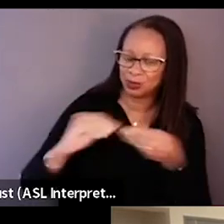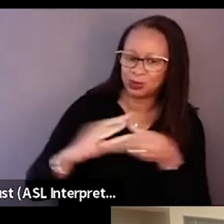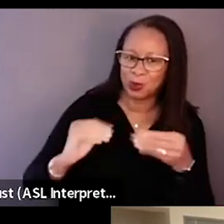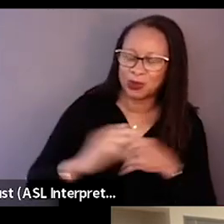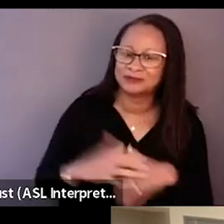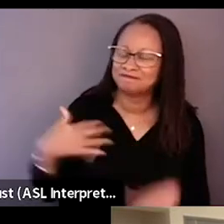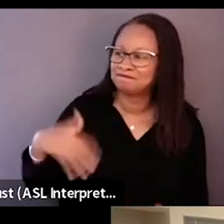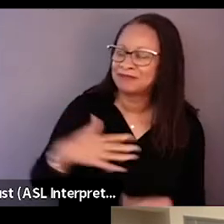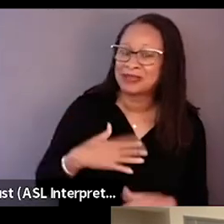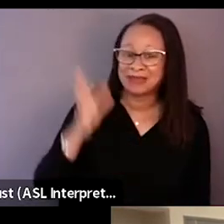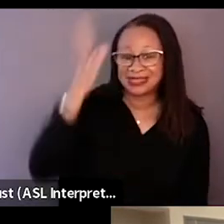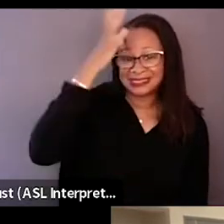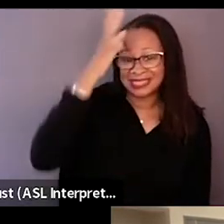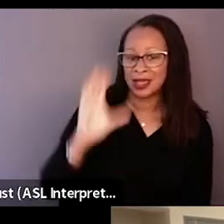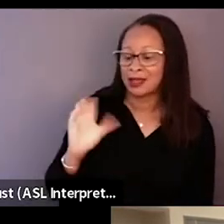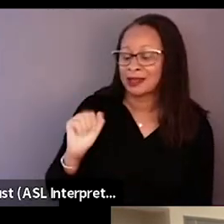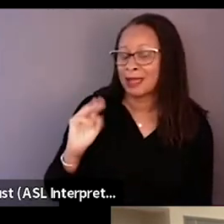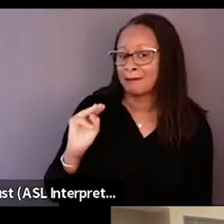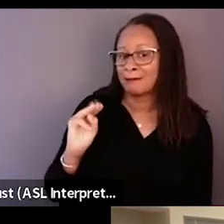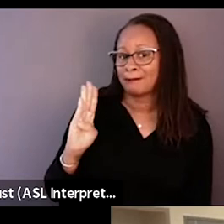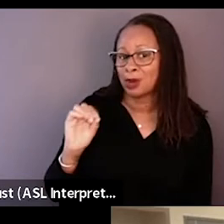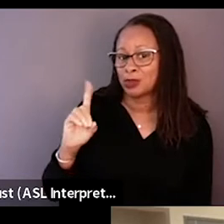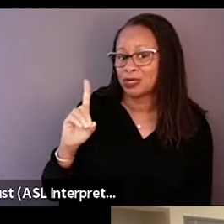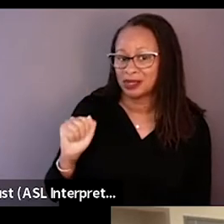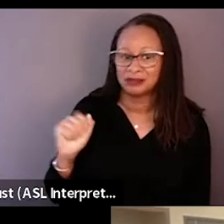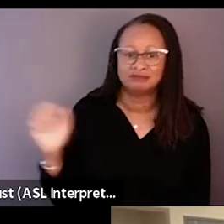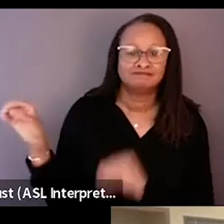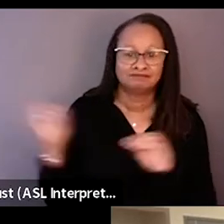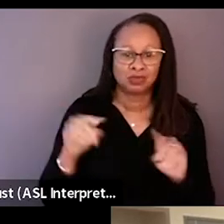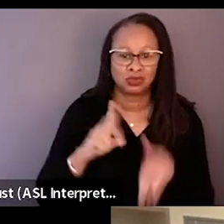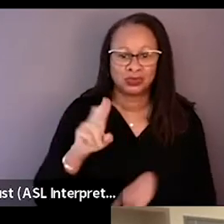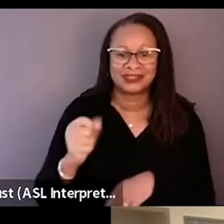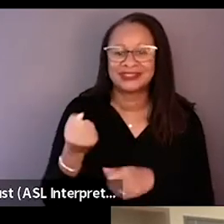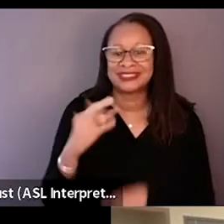My dad being a Cambodian refugee who came here in '79 with nothing but the shirt on his back,